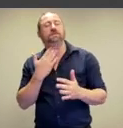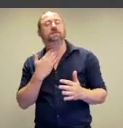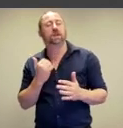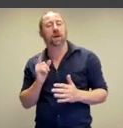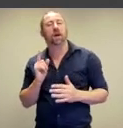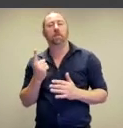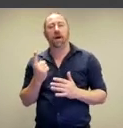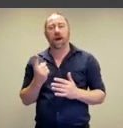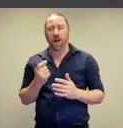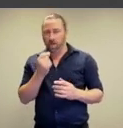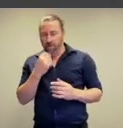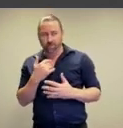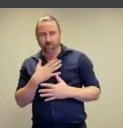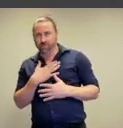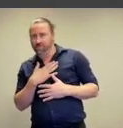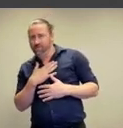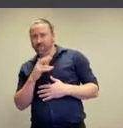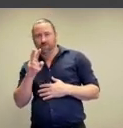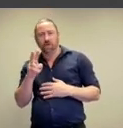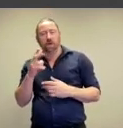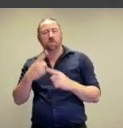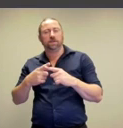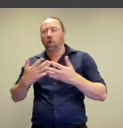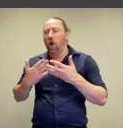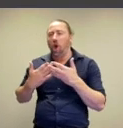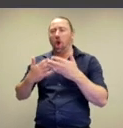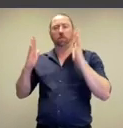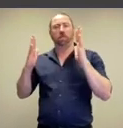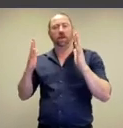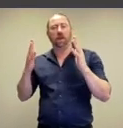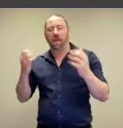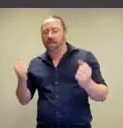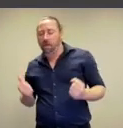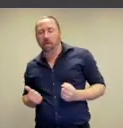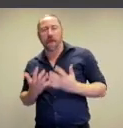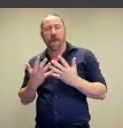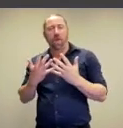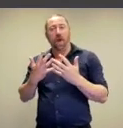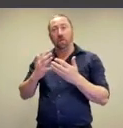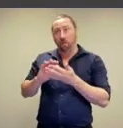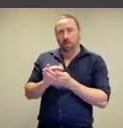but it's also about a kind of indulgent